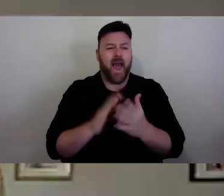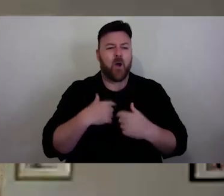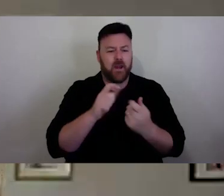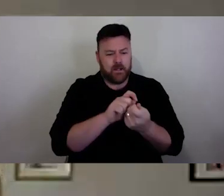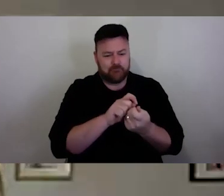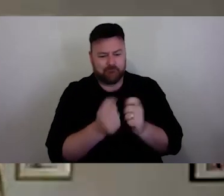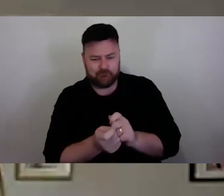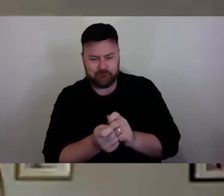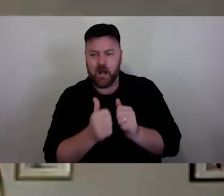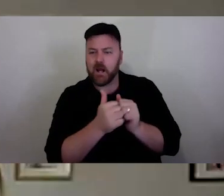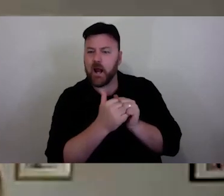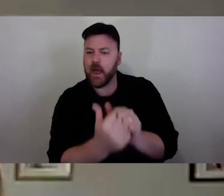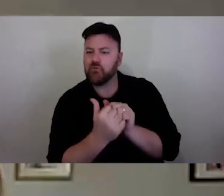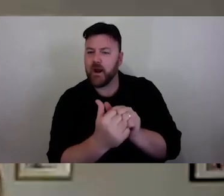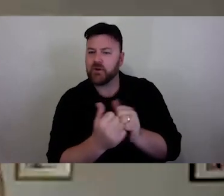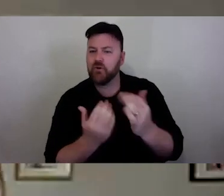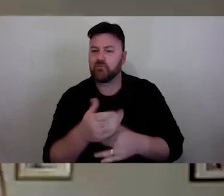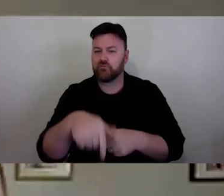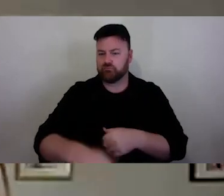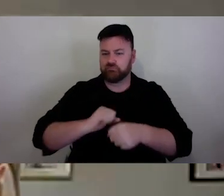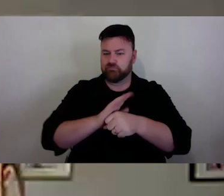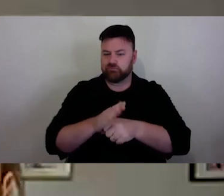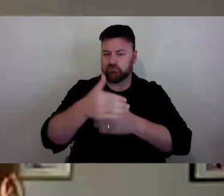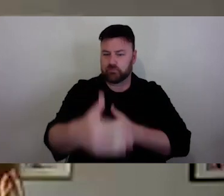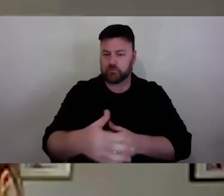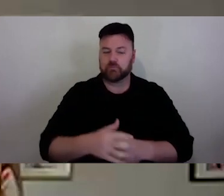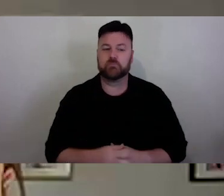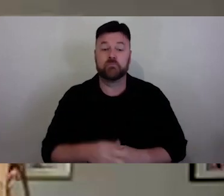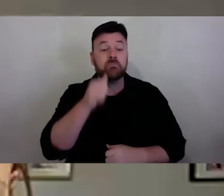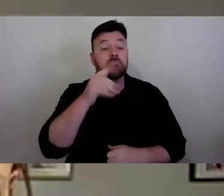As you know these sessions run every Wednesday and Friday and are free.